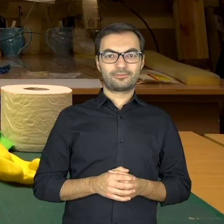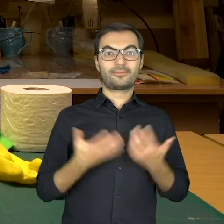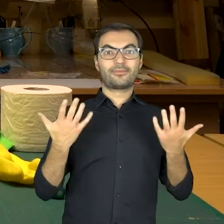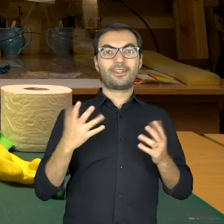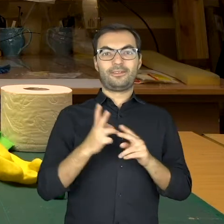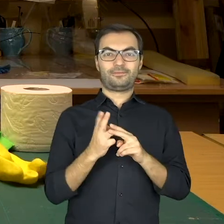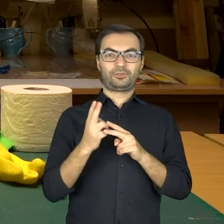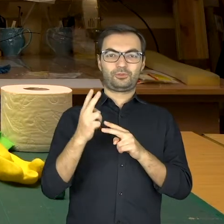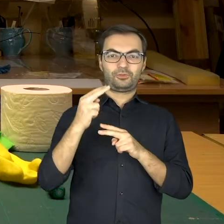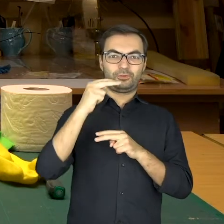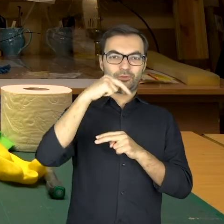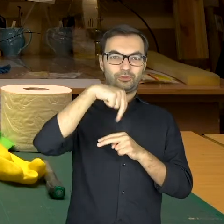we’ll cut it out.